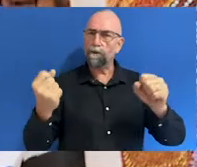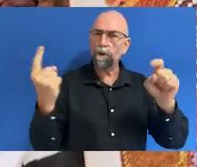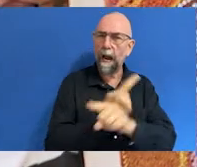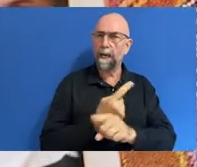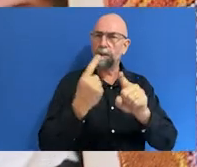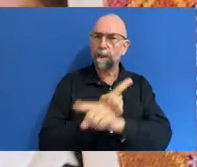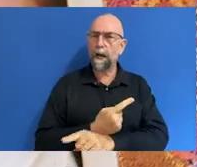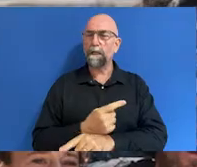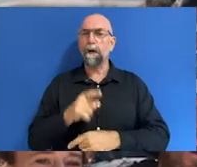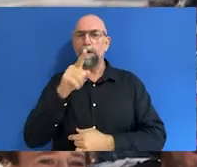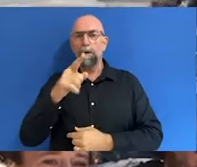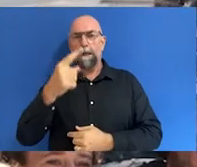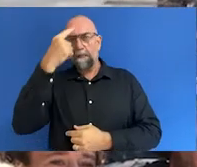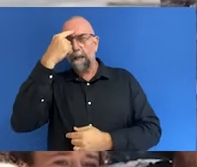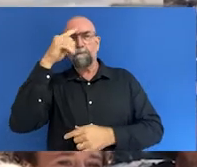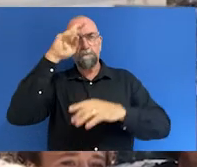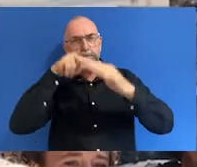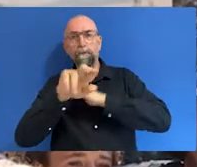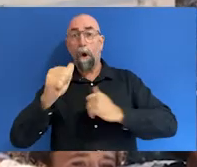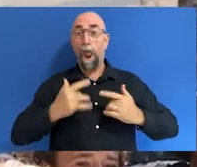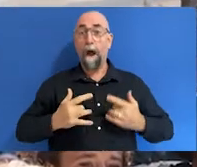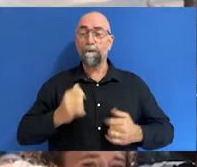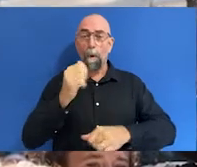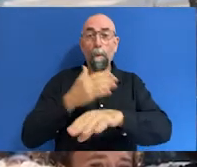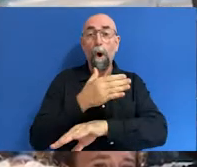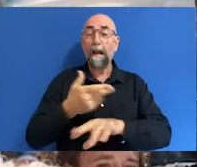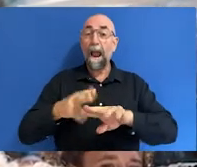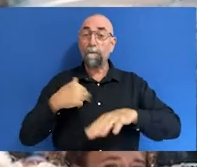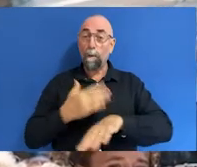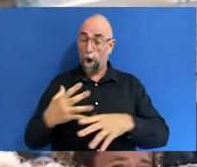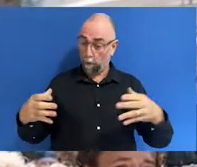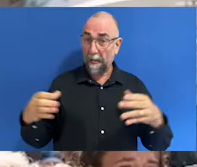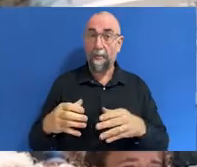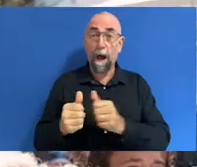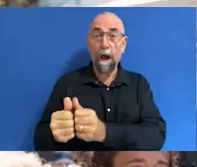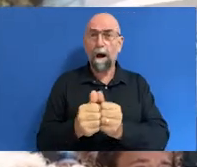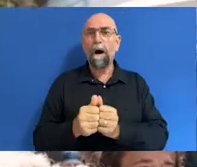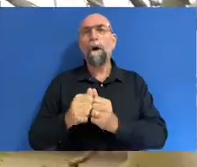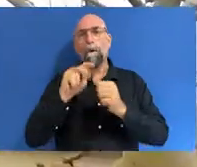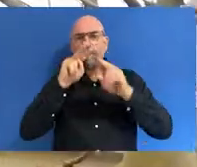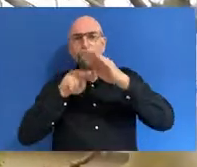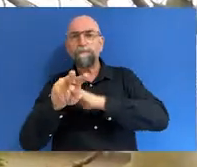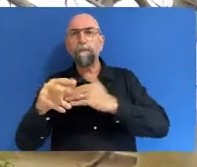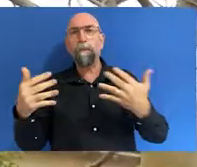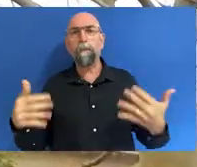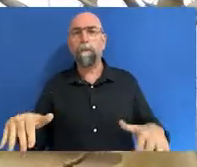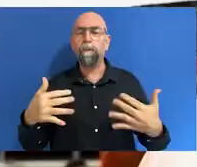and how your broader life and work, could look like if we all got on board now. NAIDOC's not just about us,